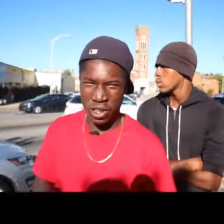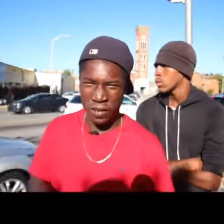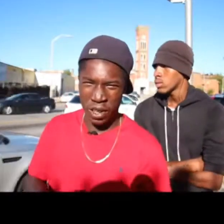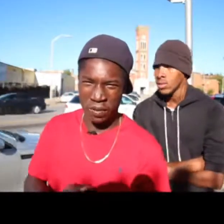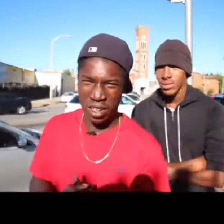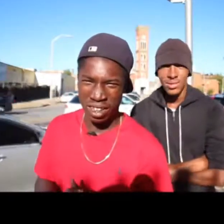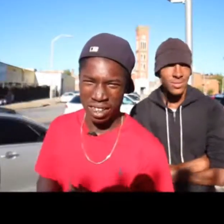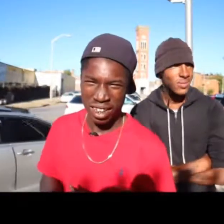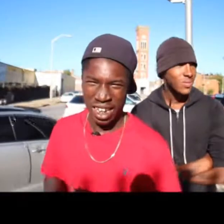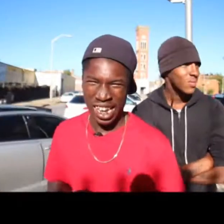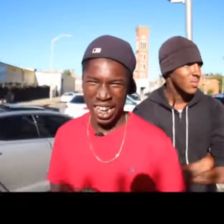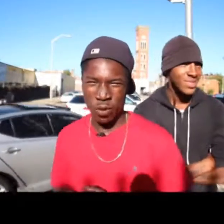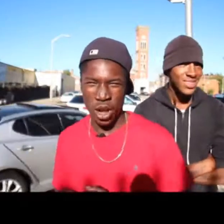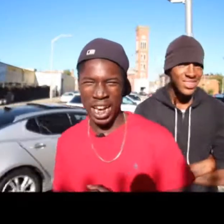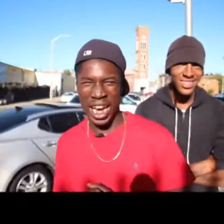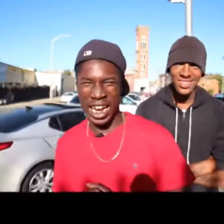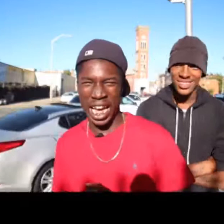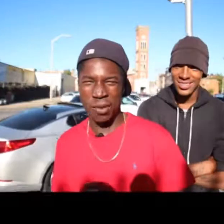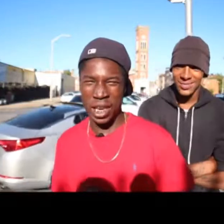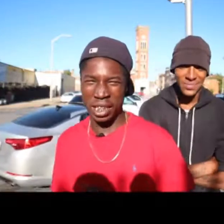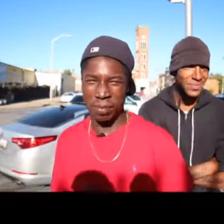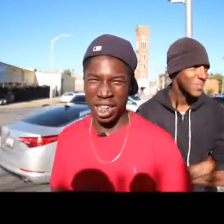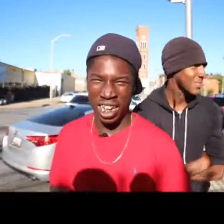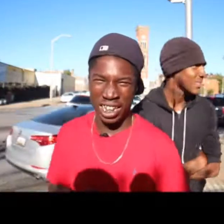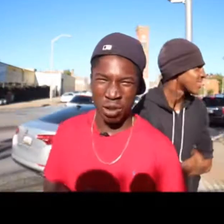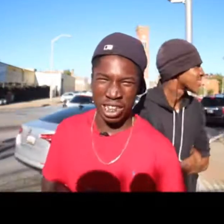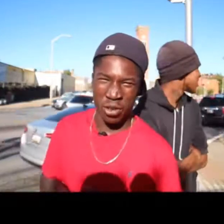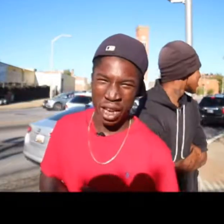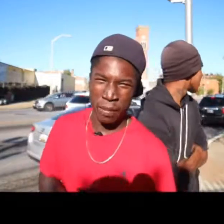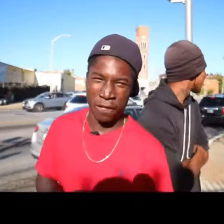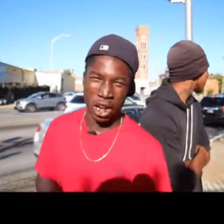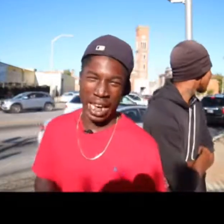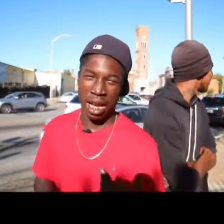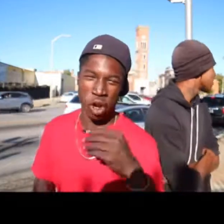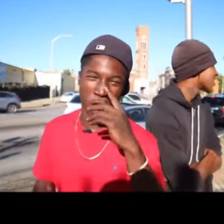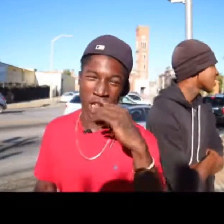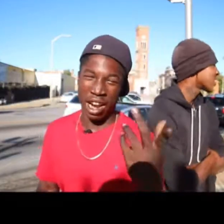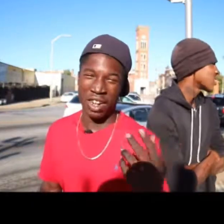and all that for it all right 100 75